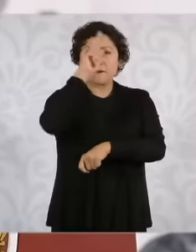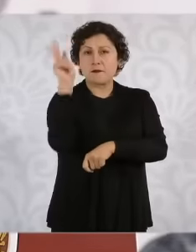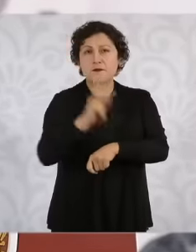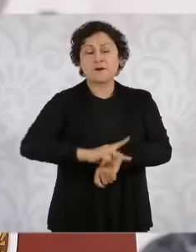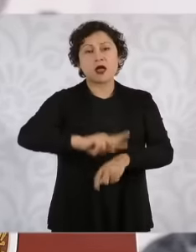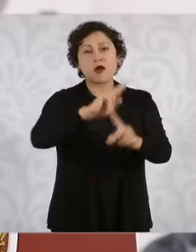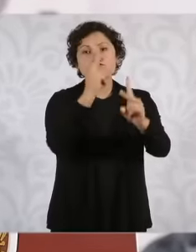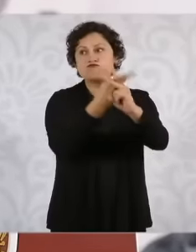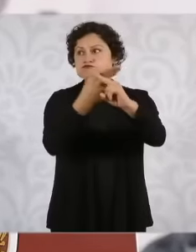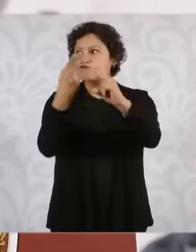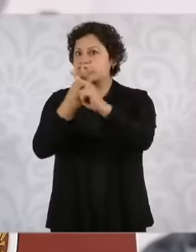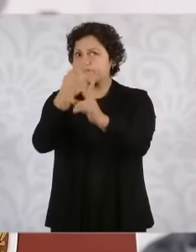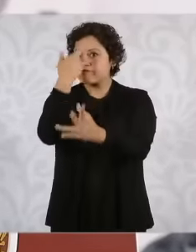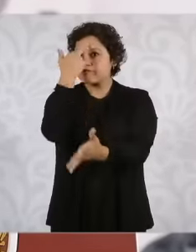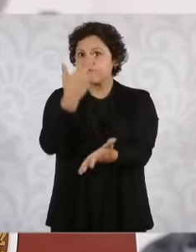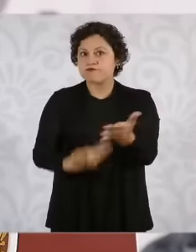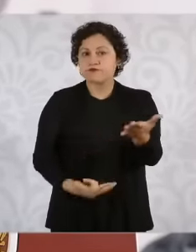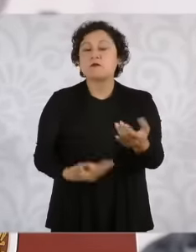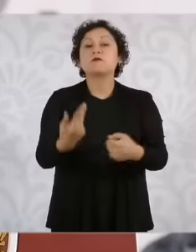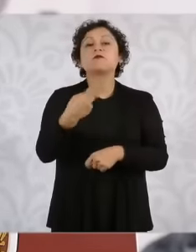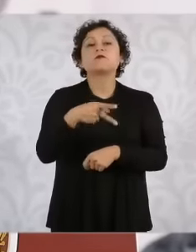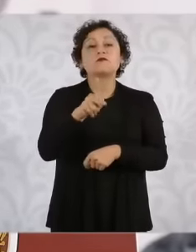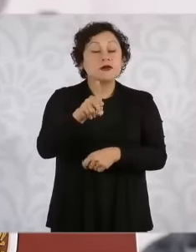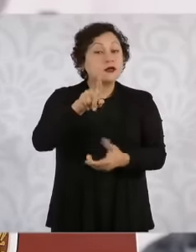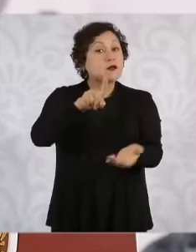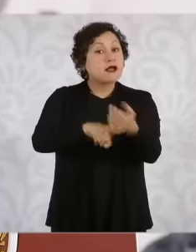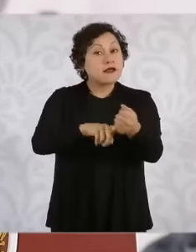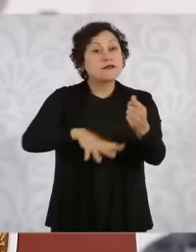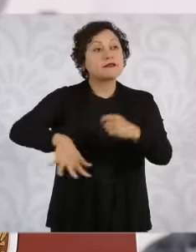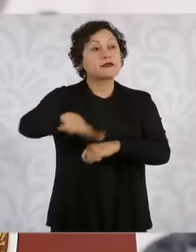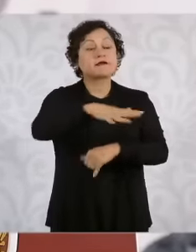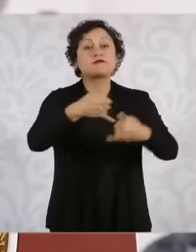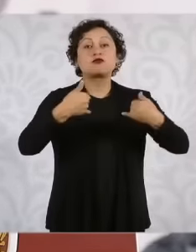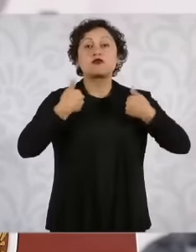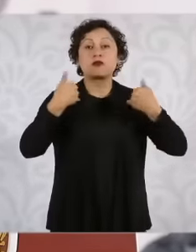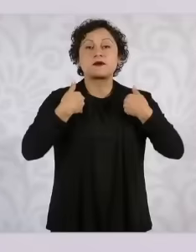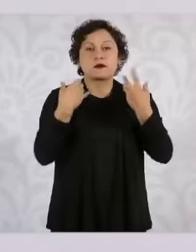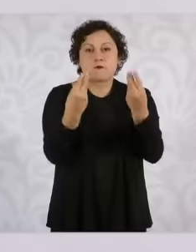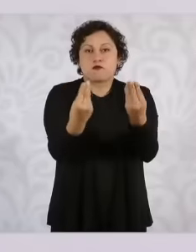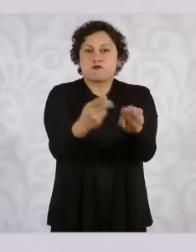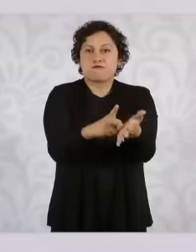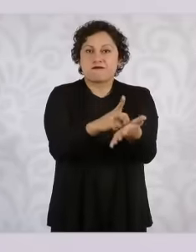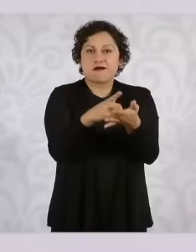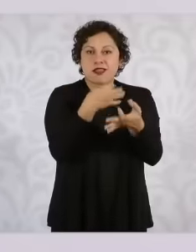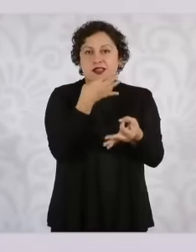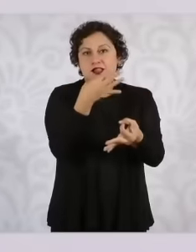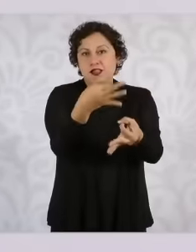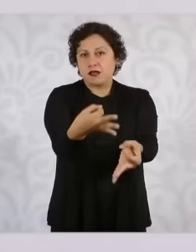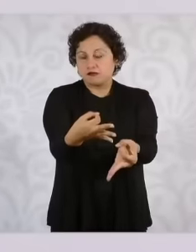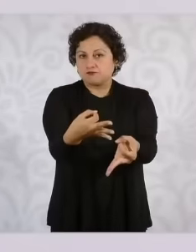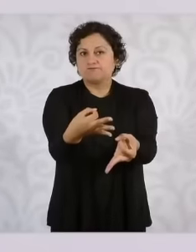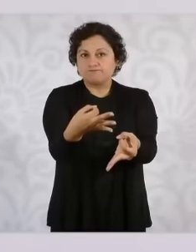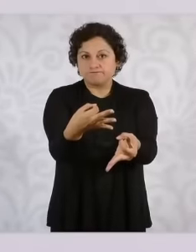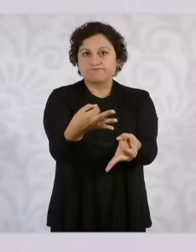also the state with the most young people with addictions León Guanajuato,